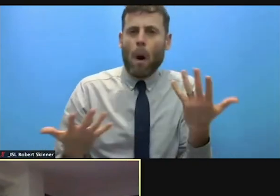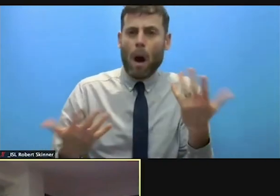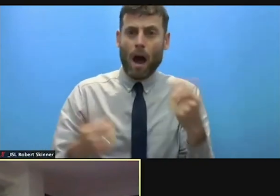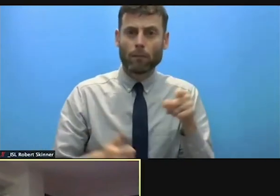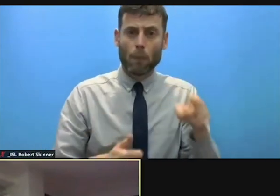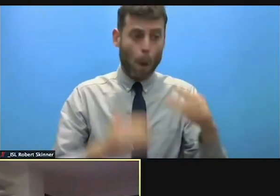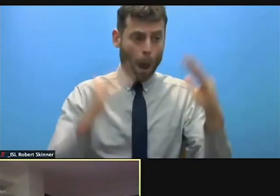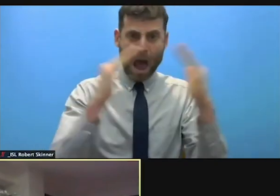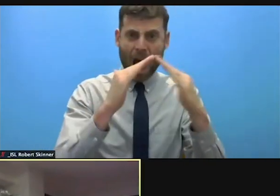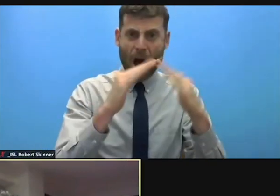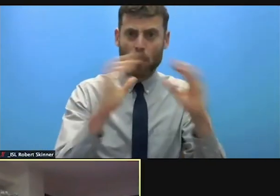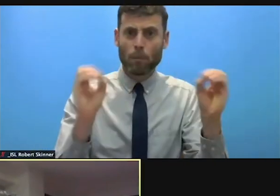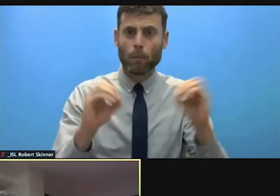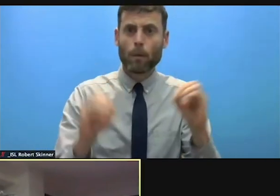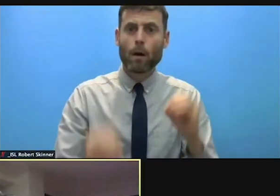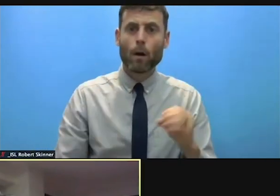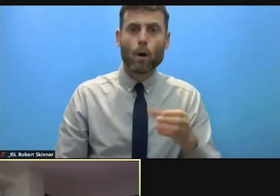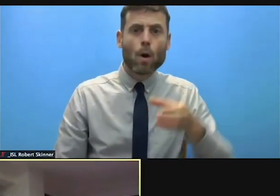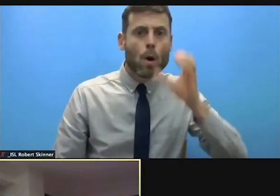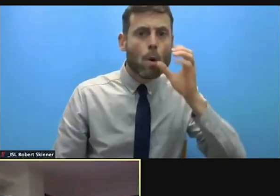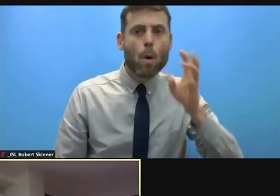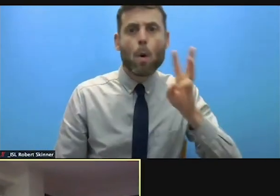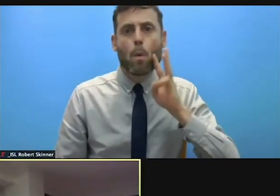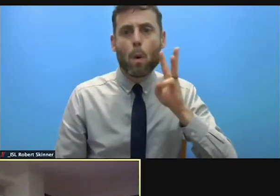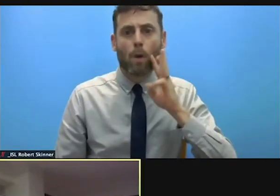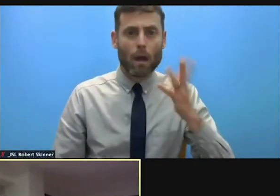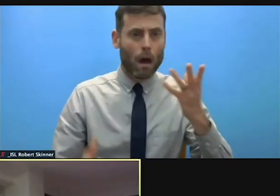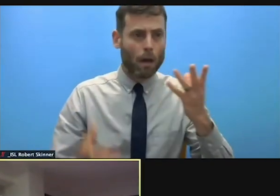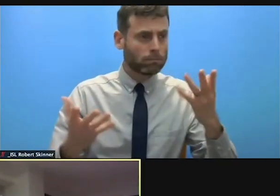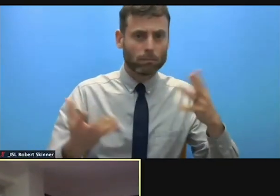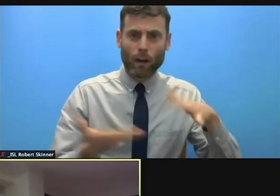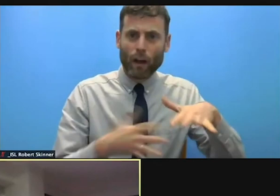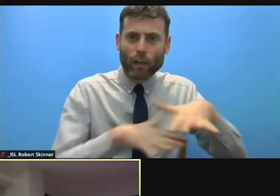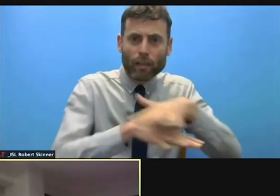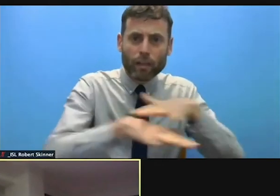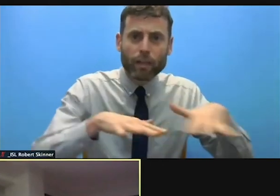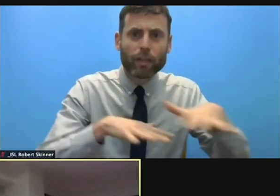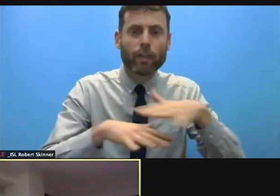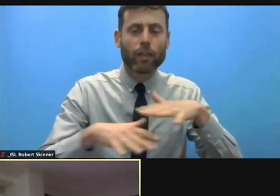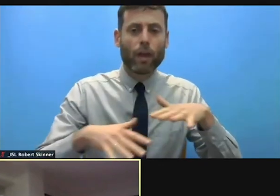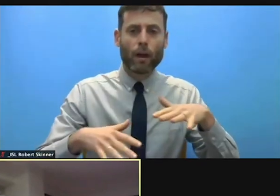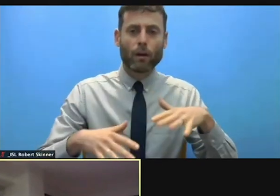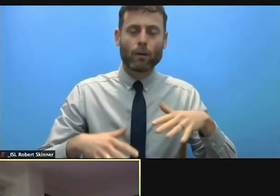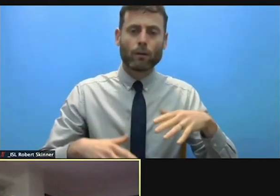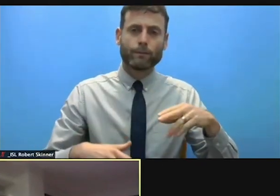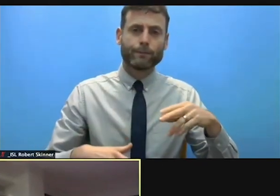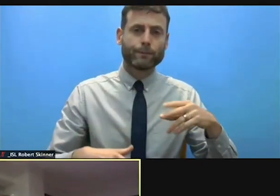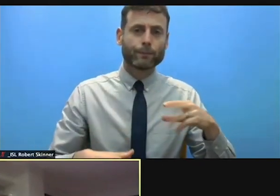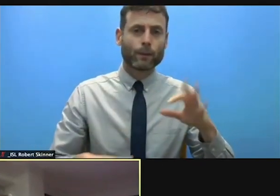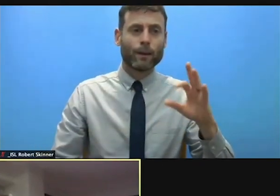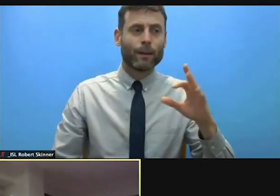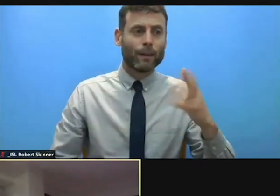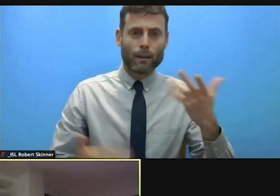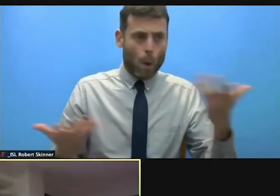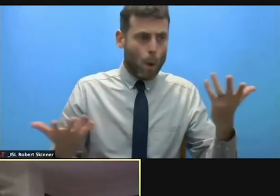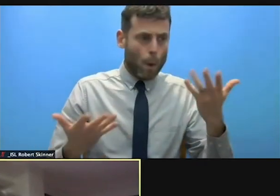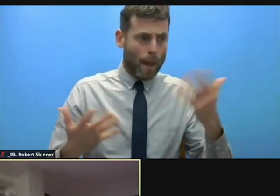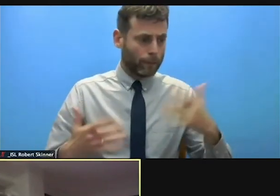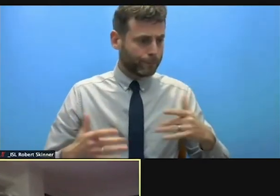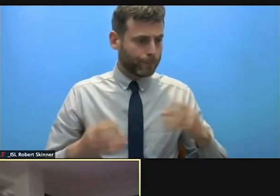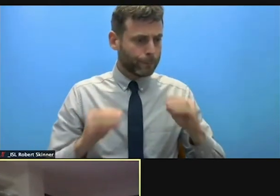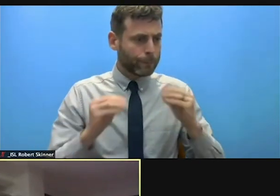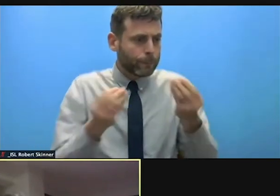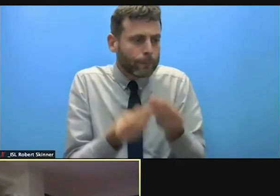face discrimination. Many IDPs, because of displacement, and even later on exacerbated